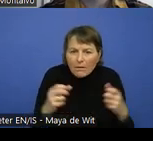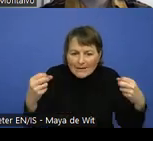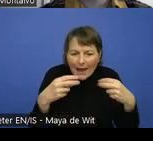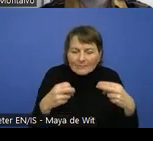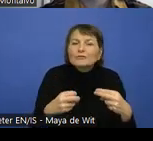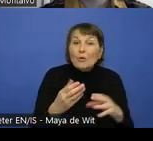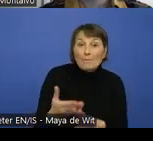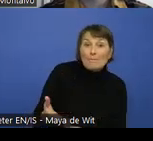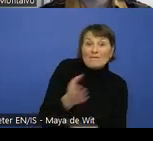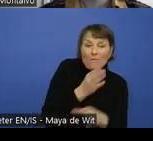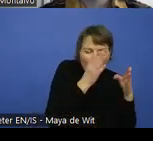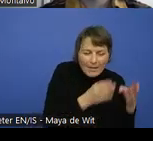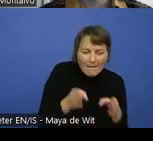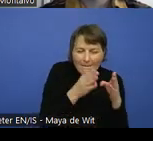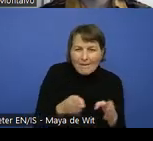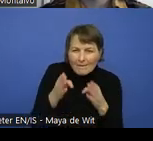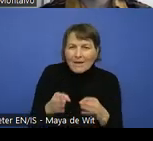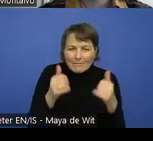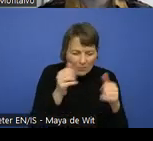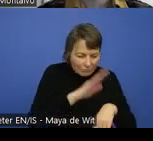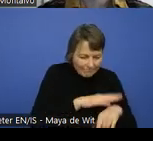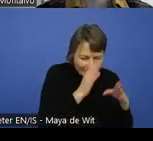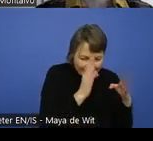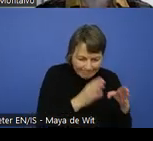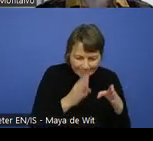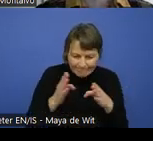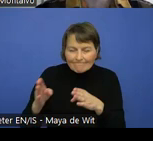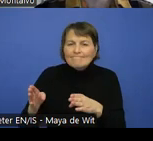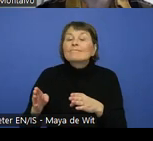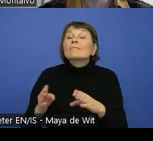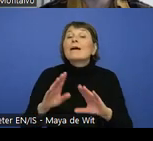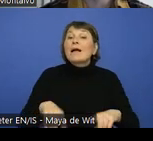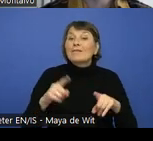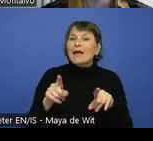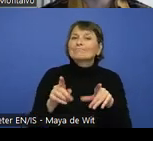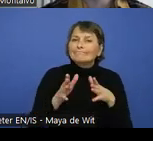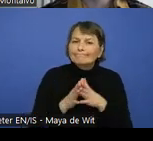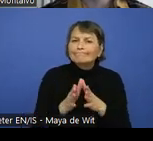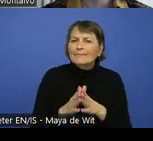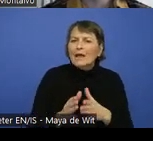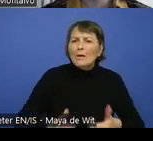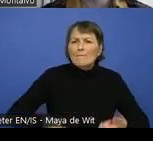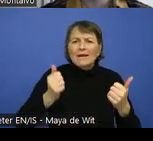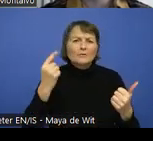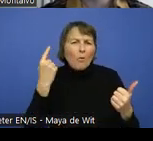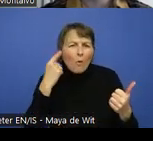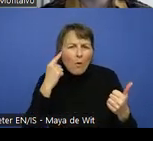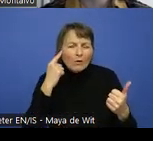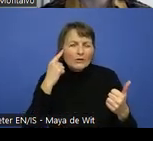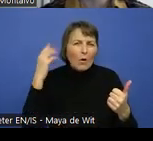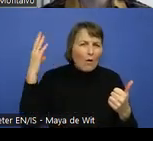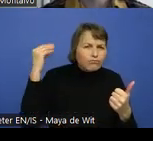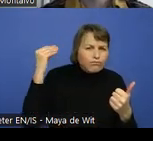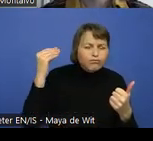And then we basically describe how examples and how audio description captions and transcripts